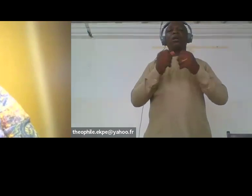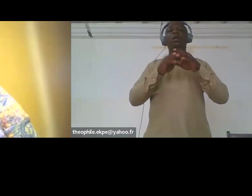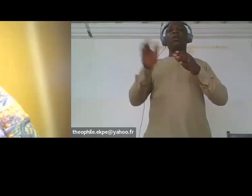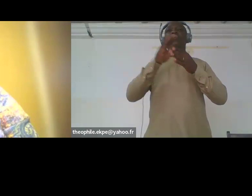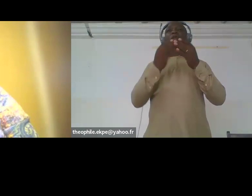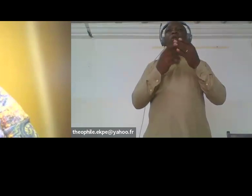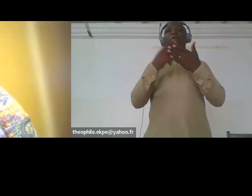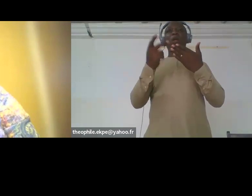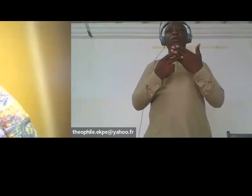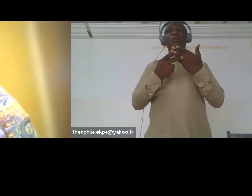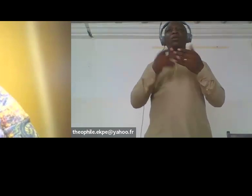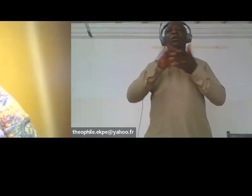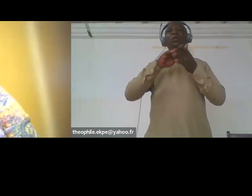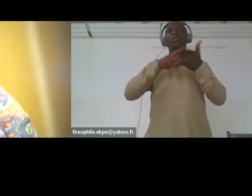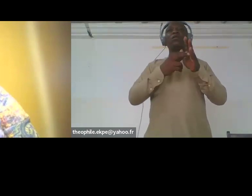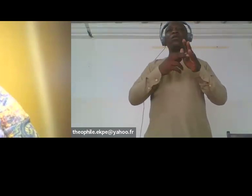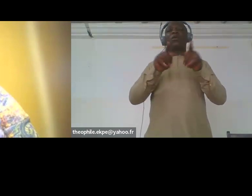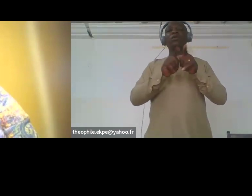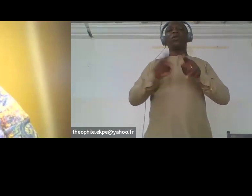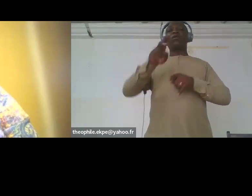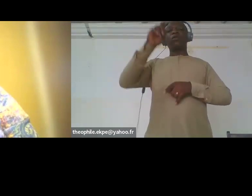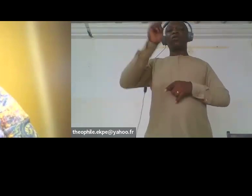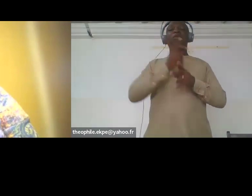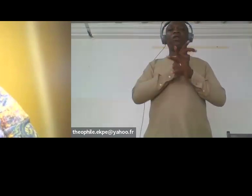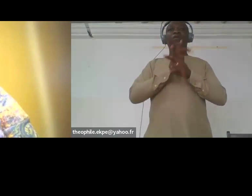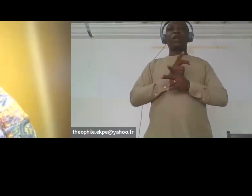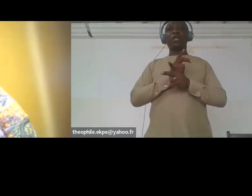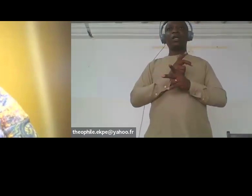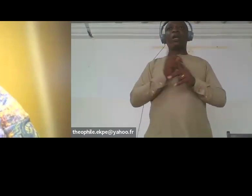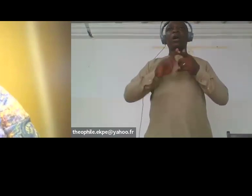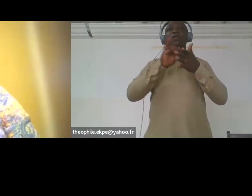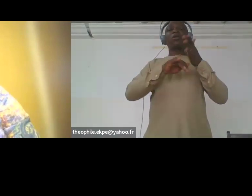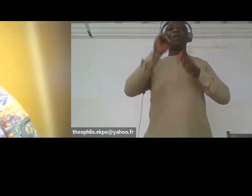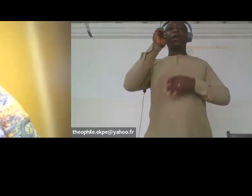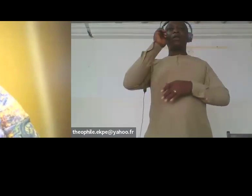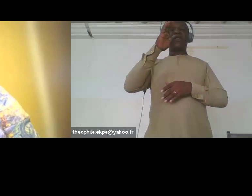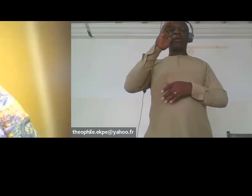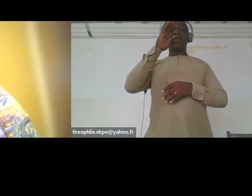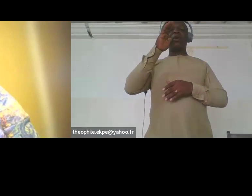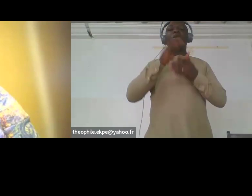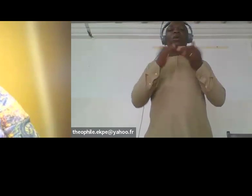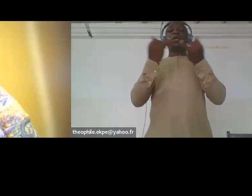means ensuring that women with multiple identities meaningfully participate in